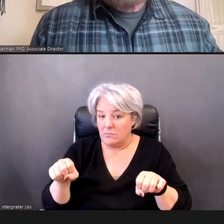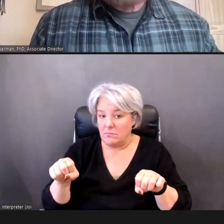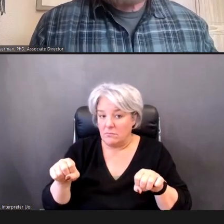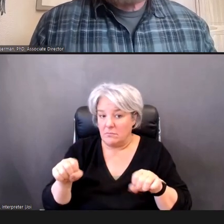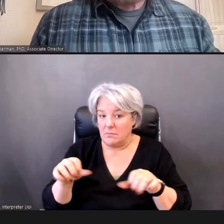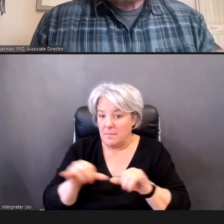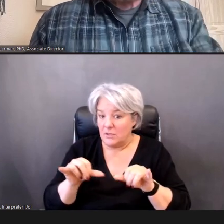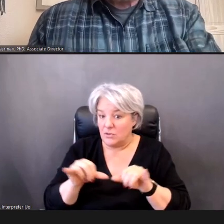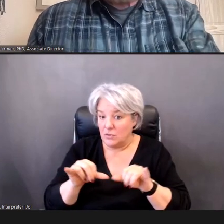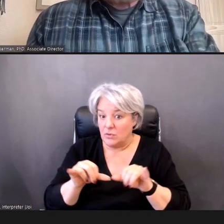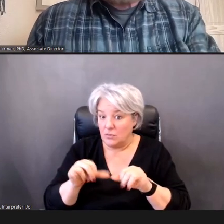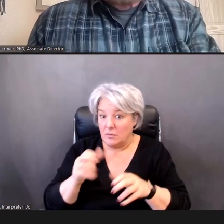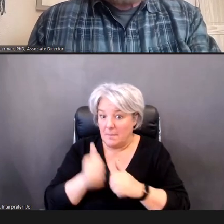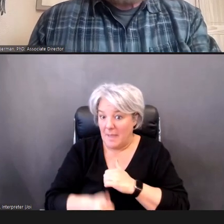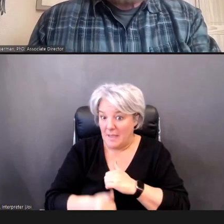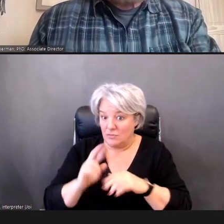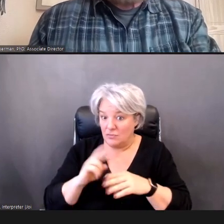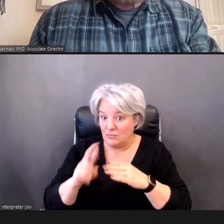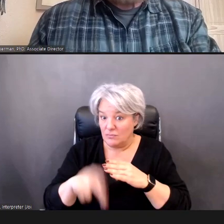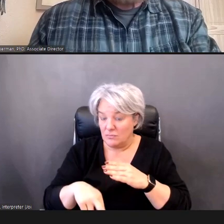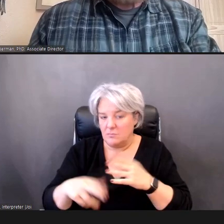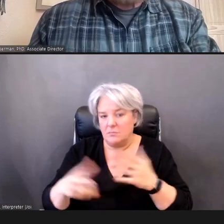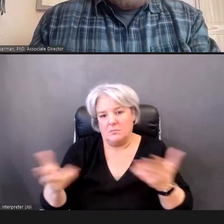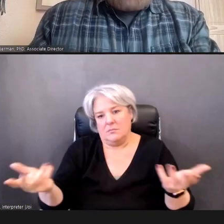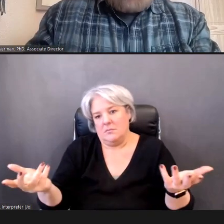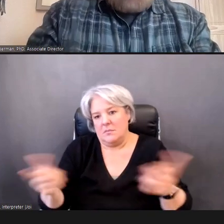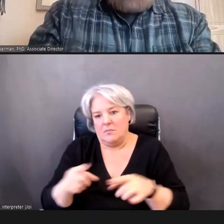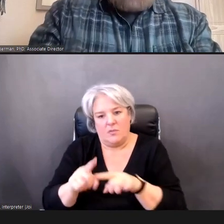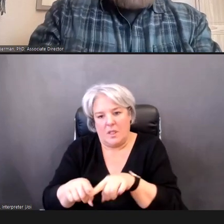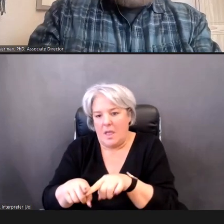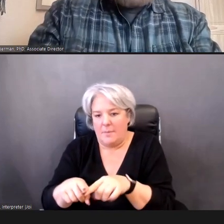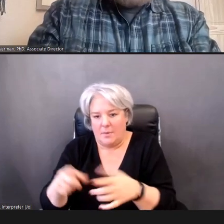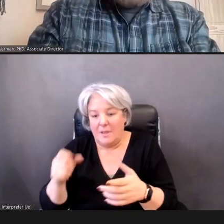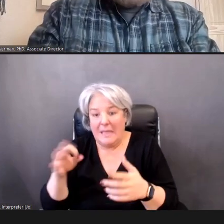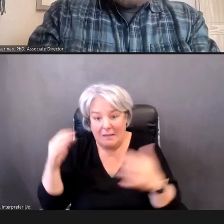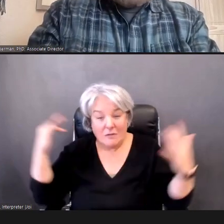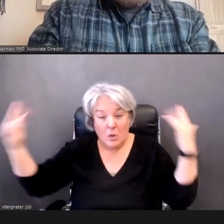that's a reliable result and you can count on that.